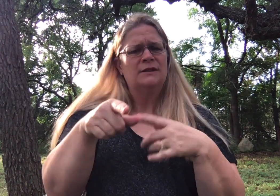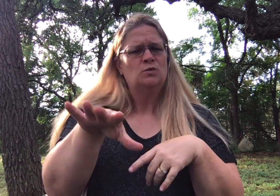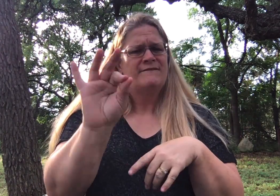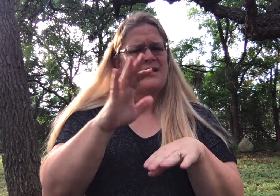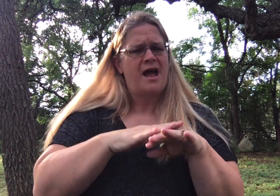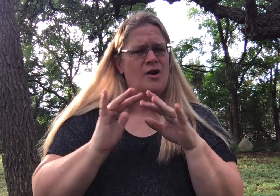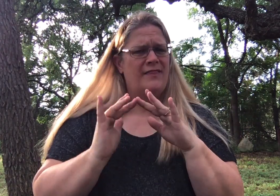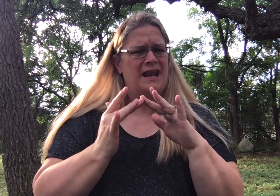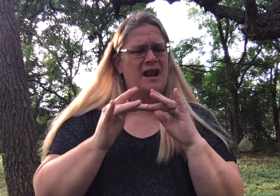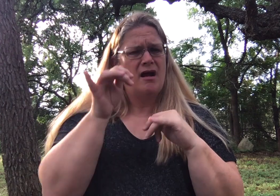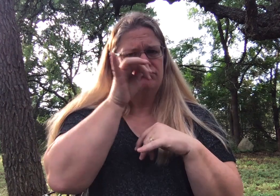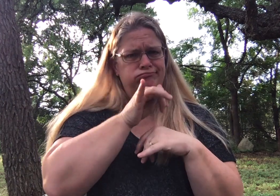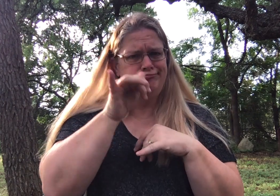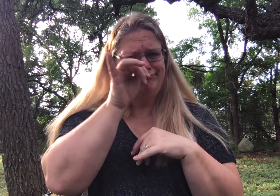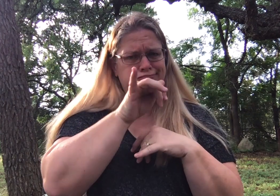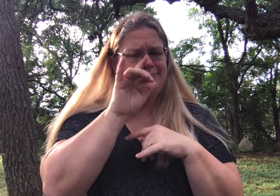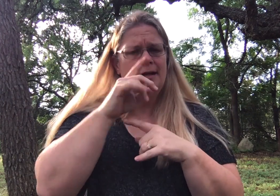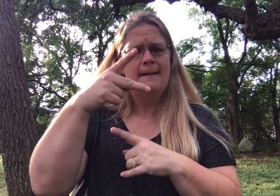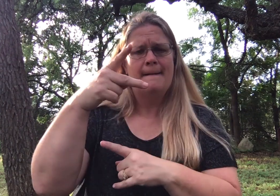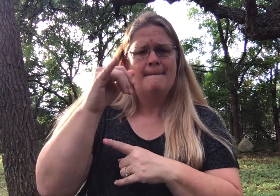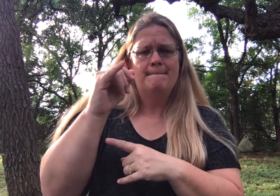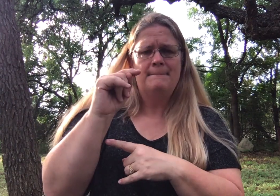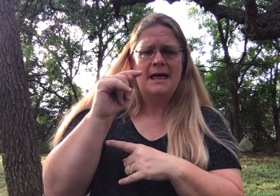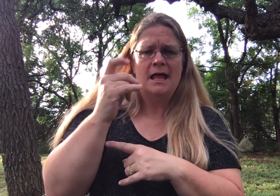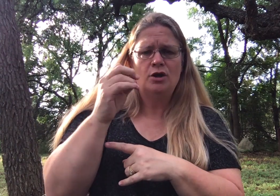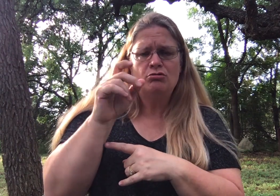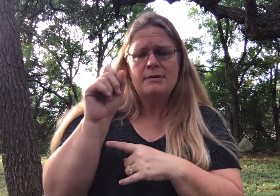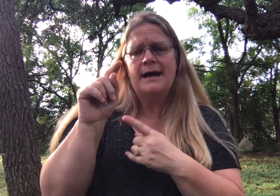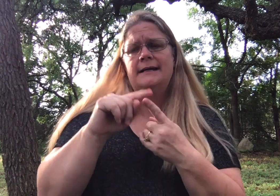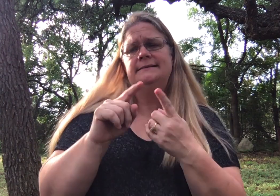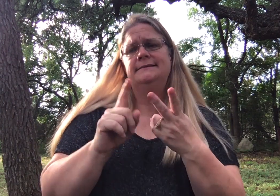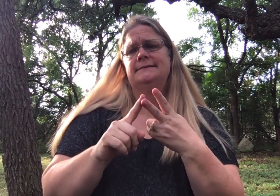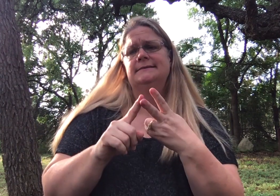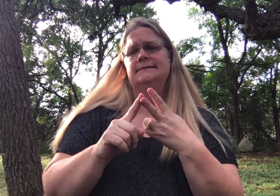Many of these you can find online in areas such as Pinterest,